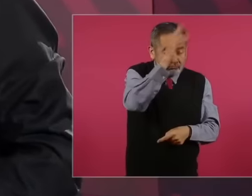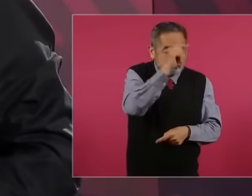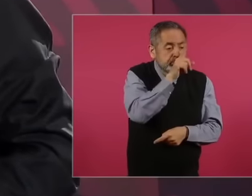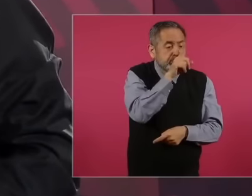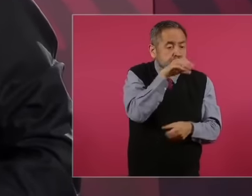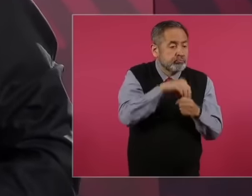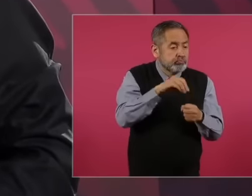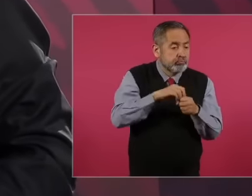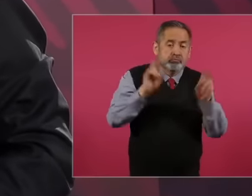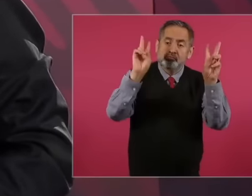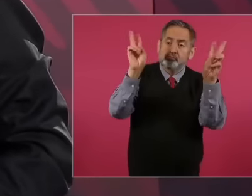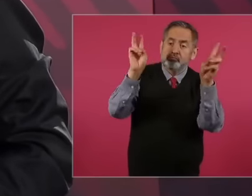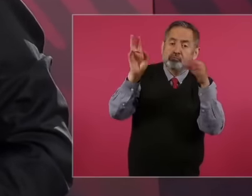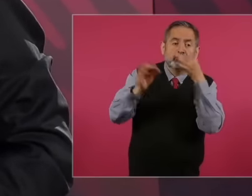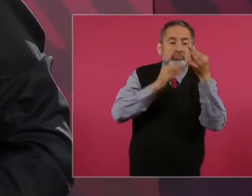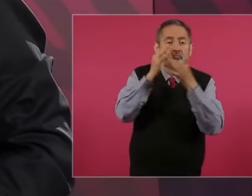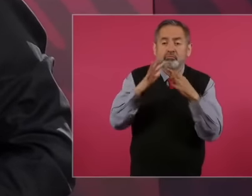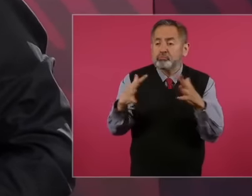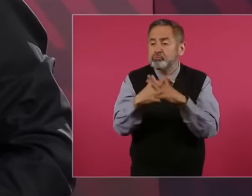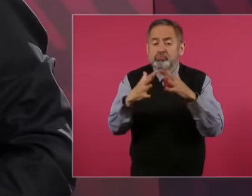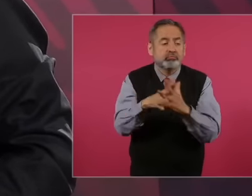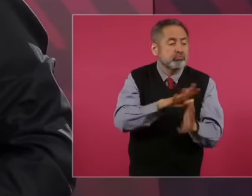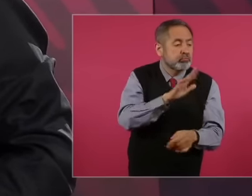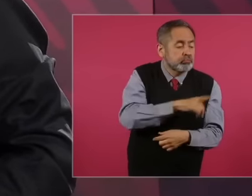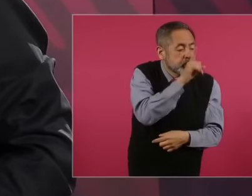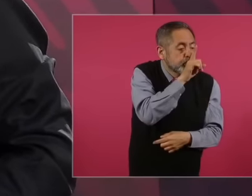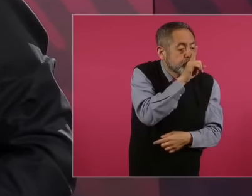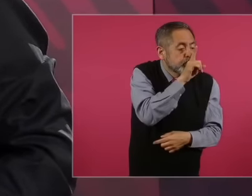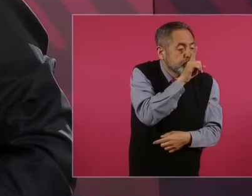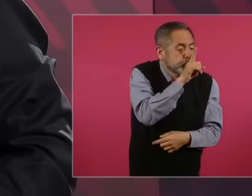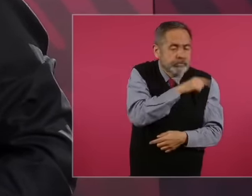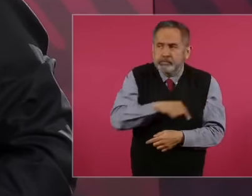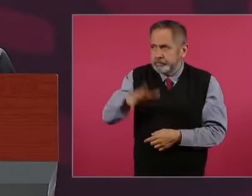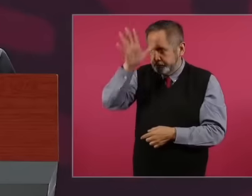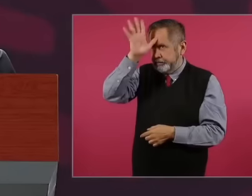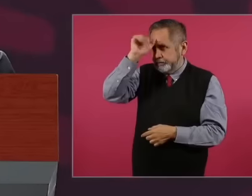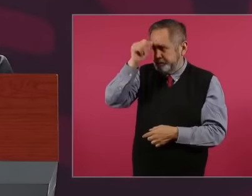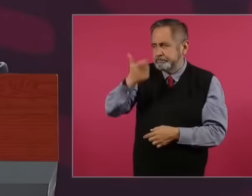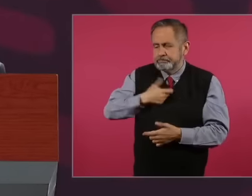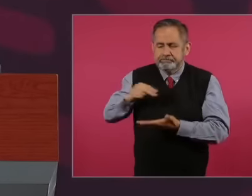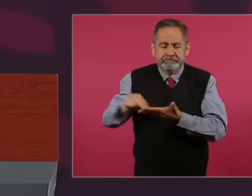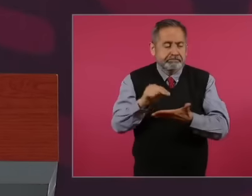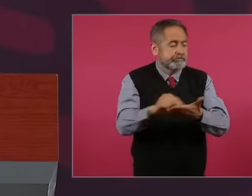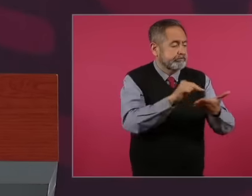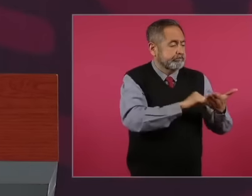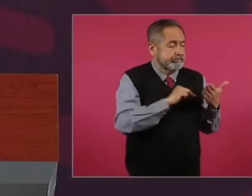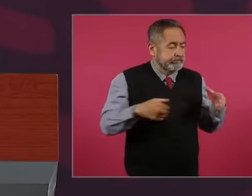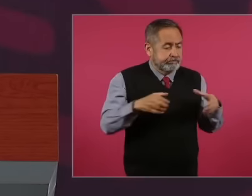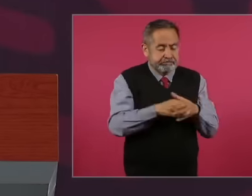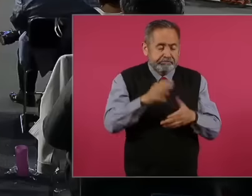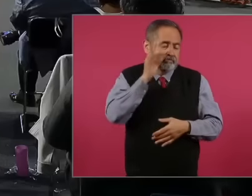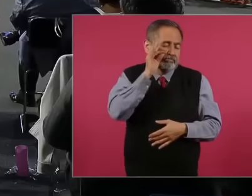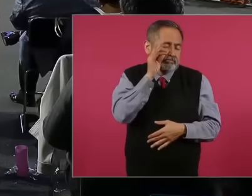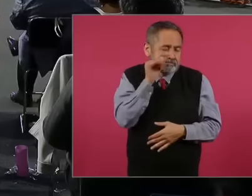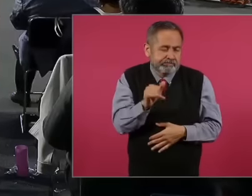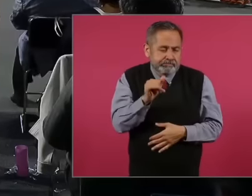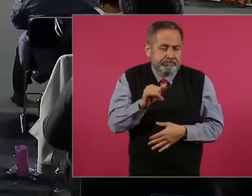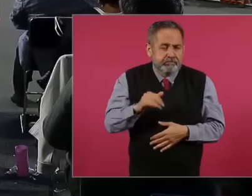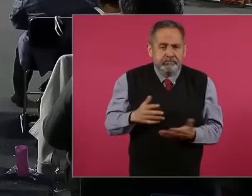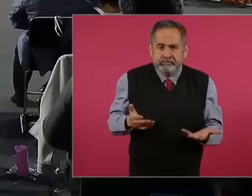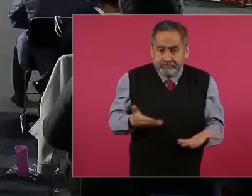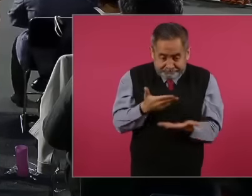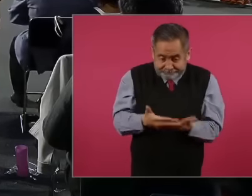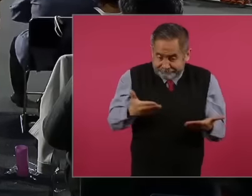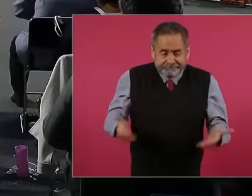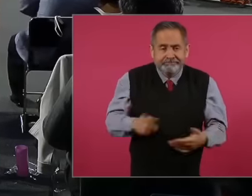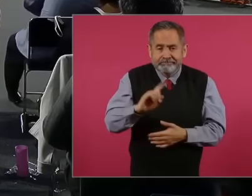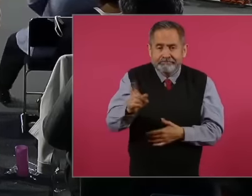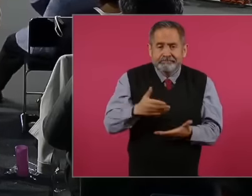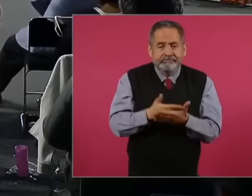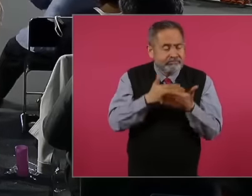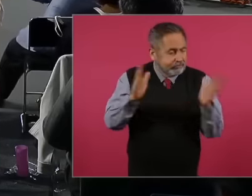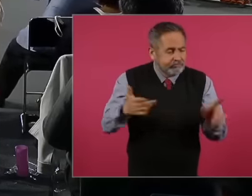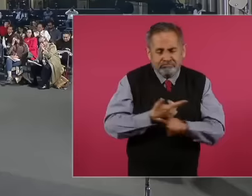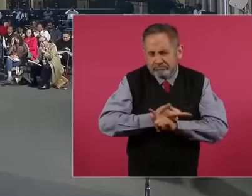it. So no. Now there are freedoms, keeping due proportions is the same thing that happened